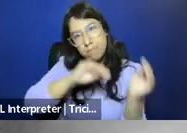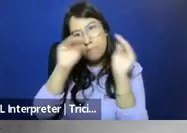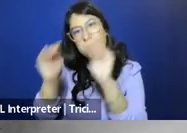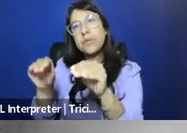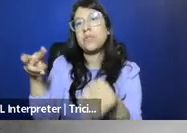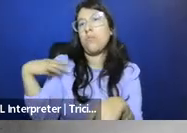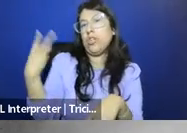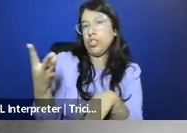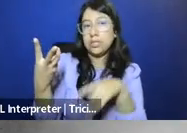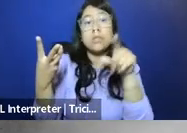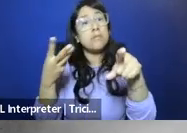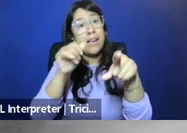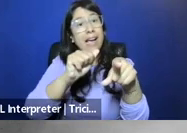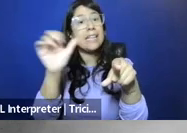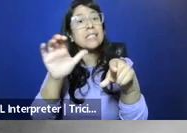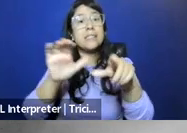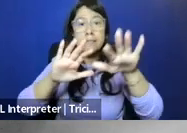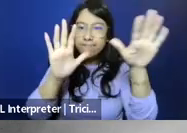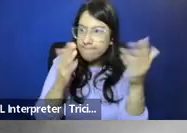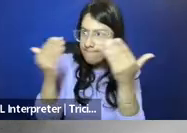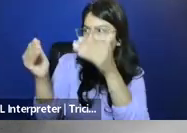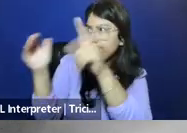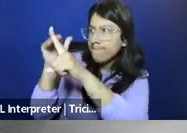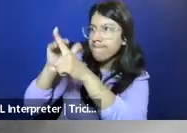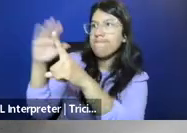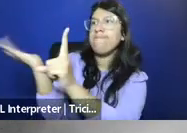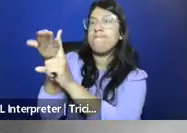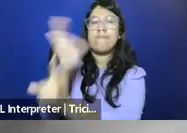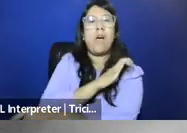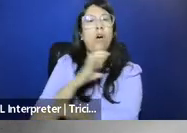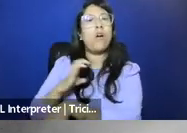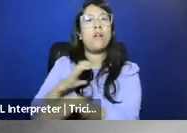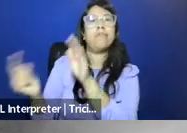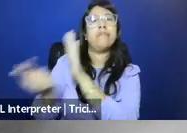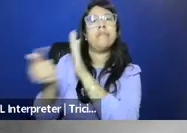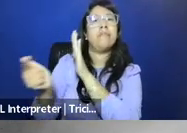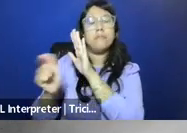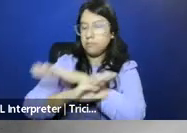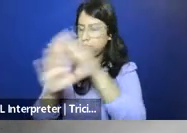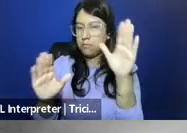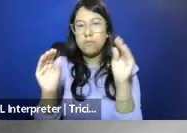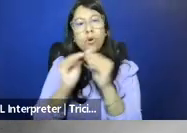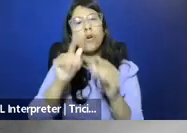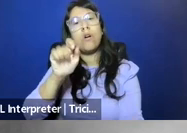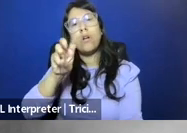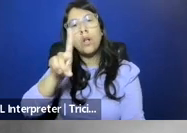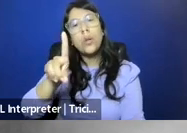and Anthony Comstock succeeded in convincing Congress to pass a law to ban the mailing of lewd, lascivious,